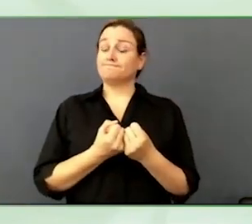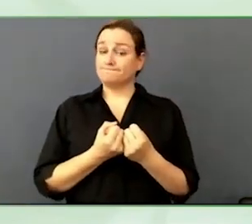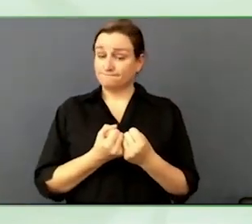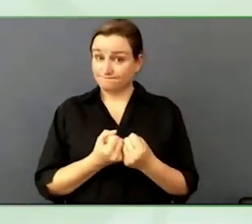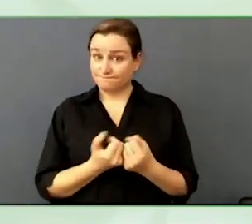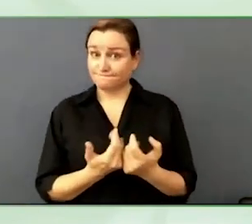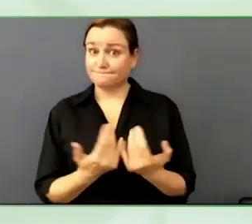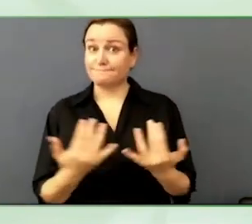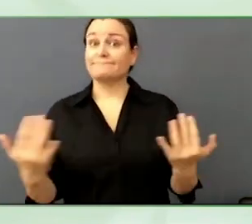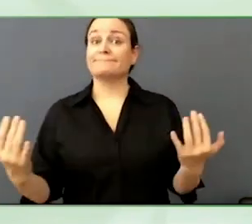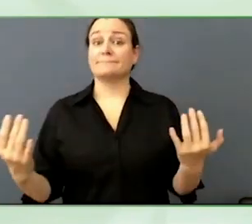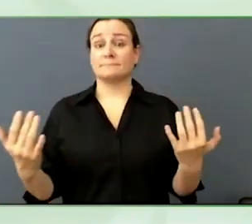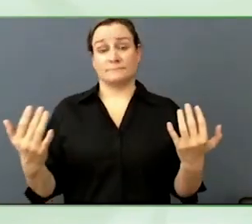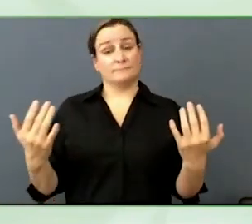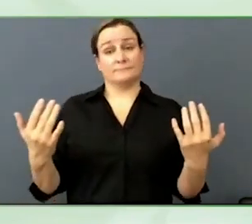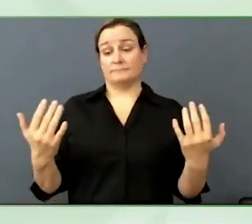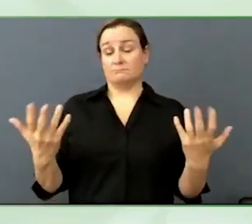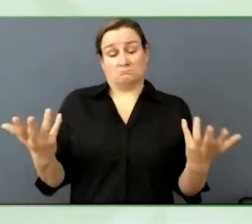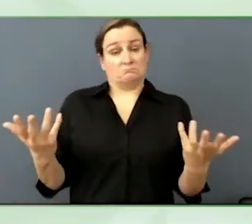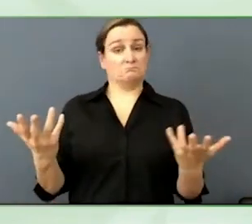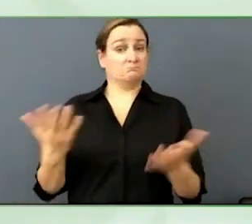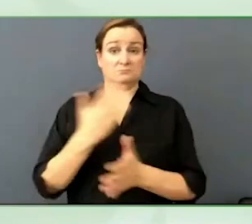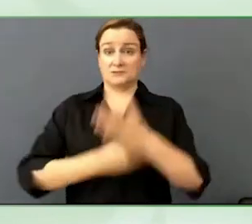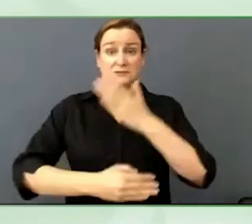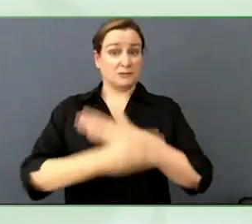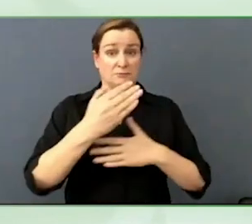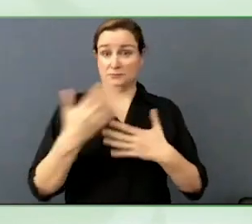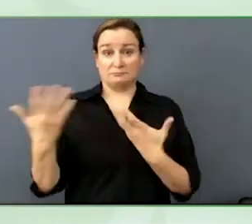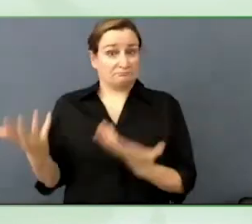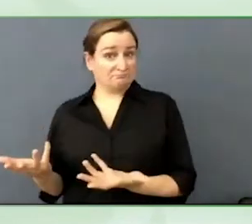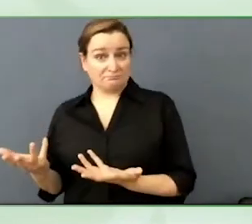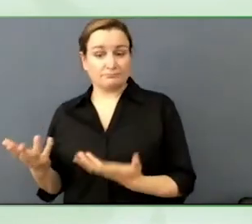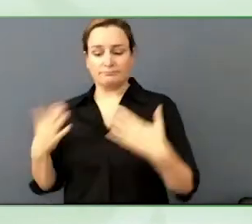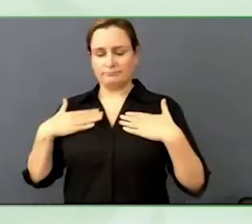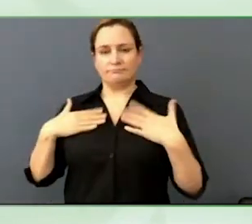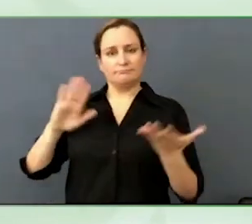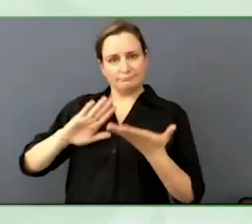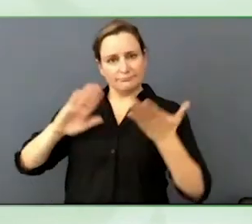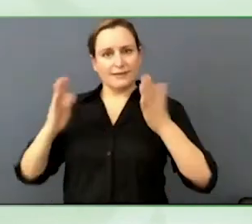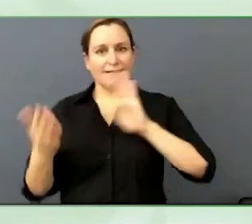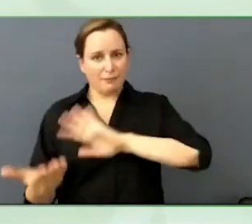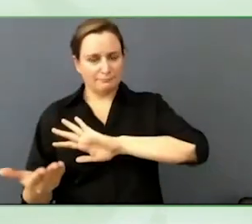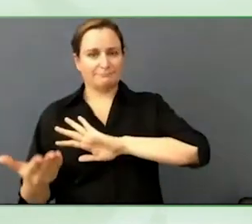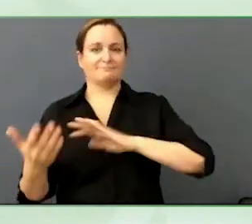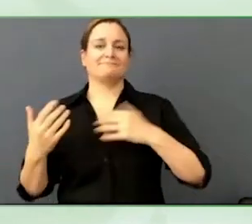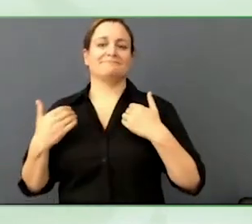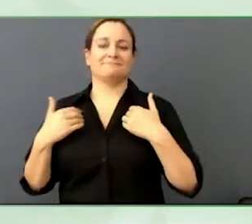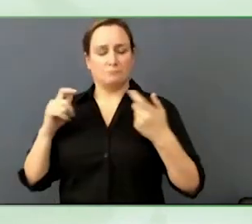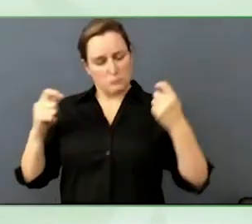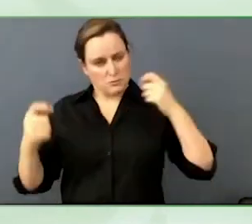about the human first, natural requirement or need.